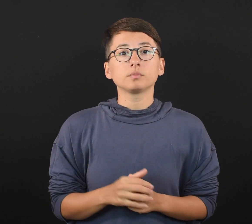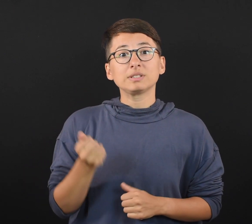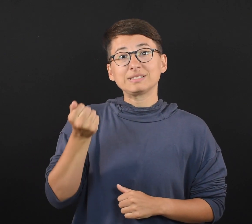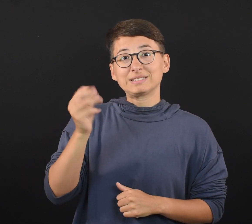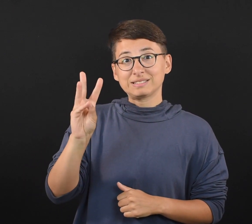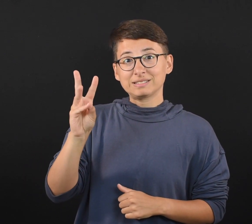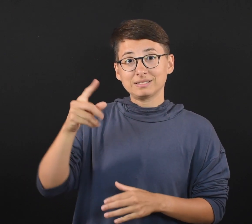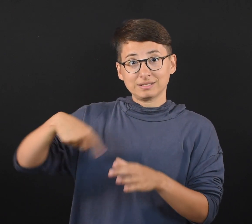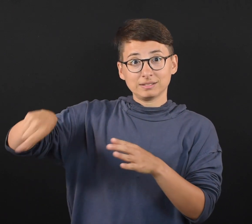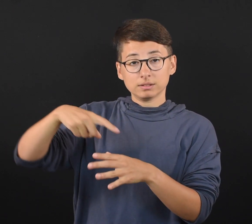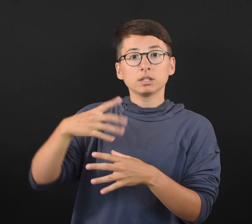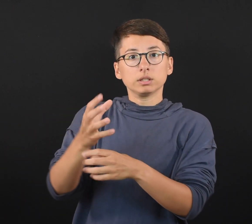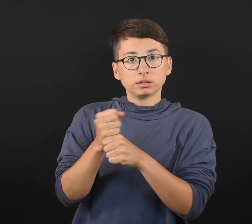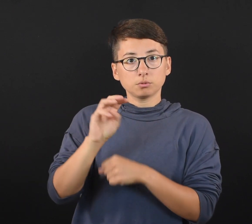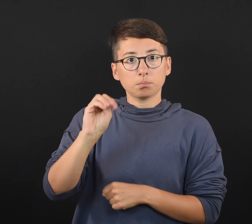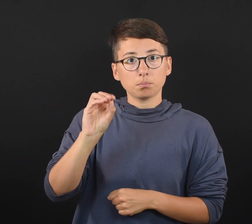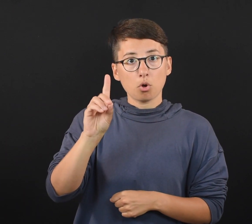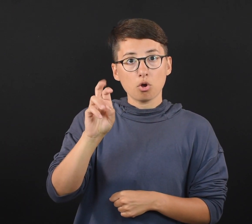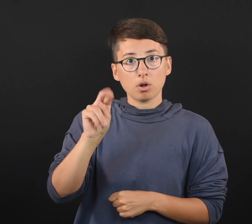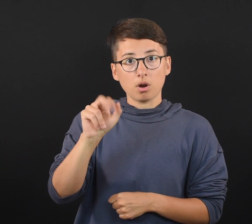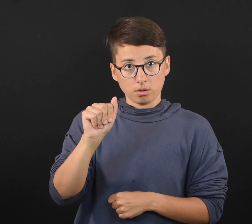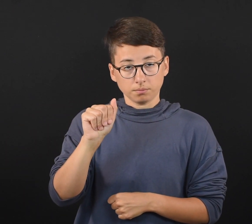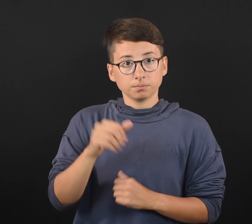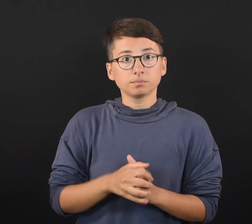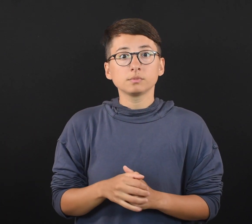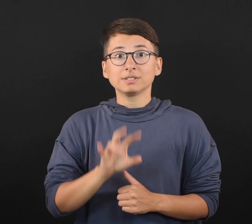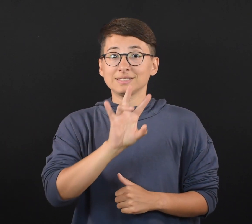Sixteen had received the Moderna vaccine and seven